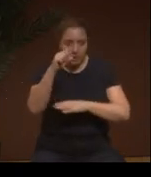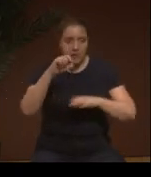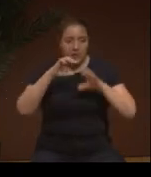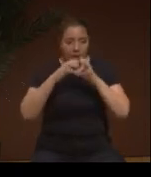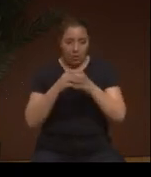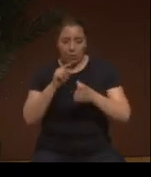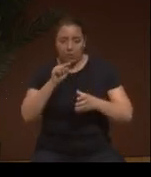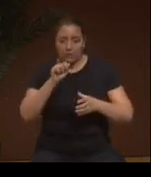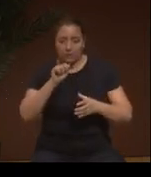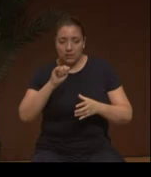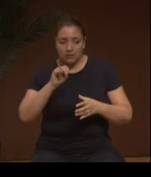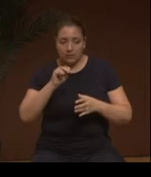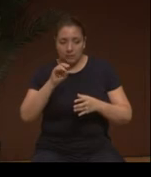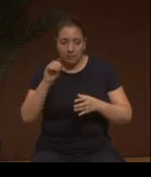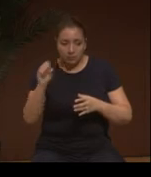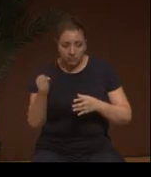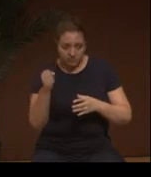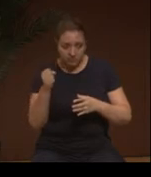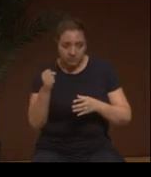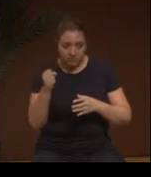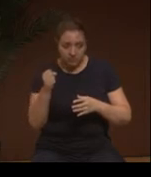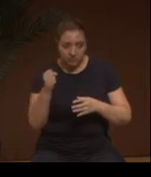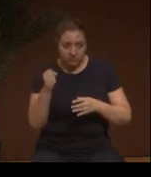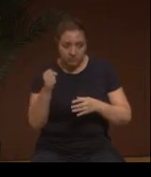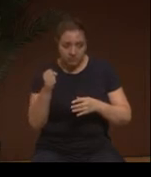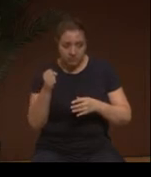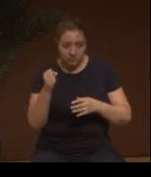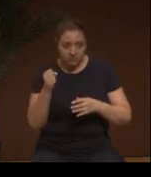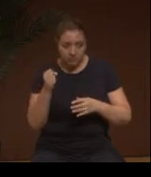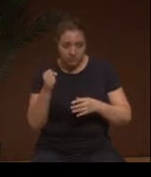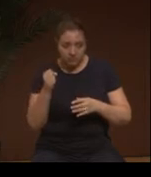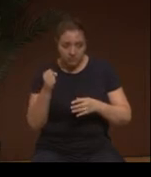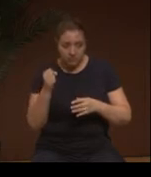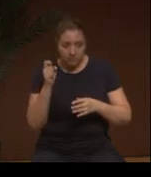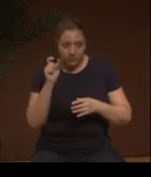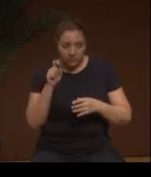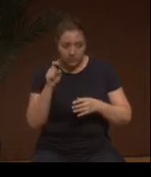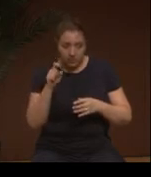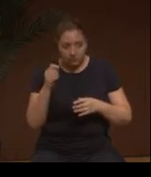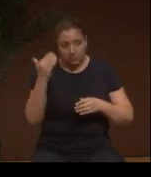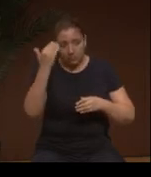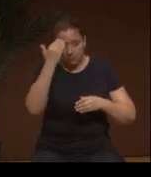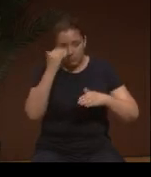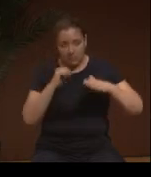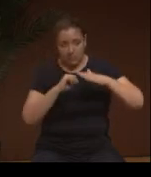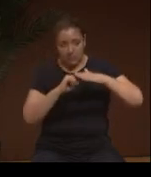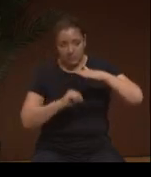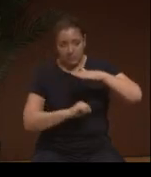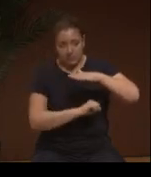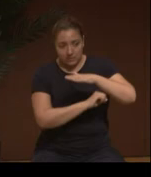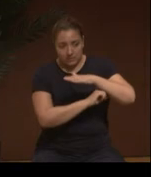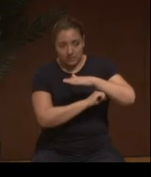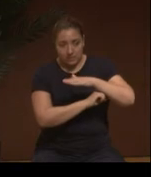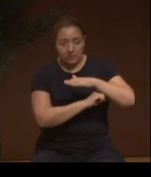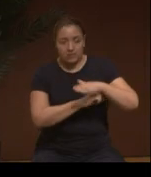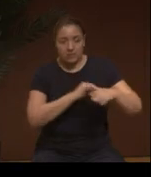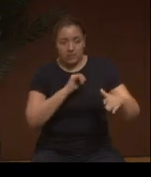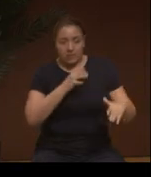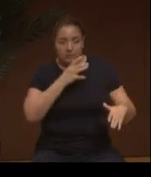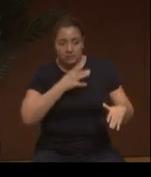We speak about violence against the Earth, and we talk about this movement,